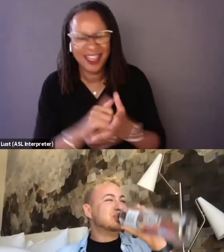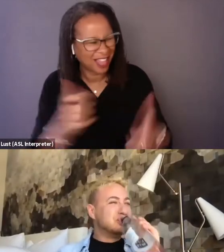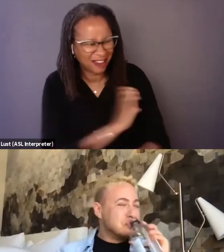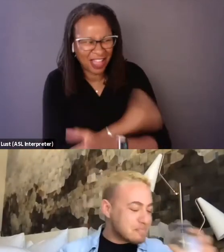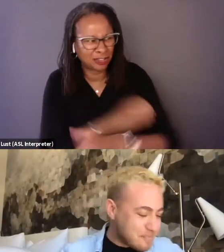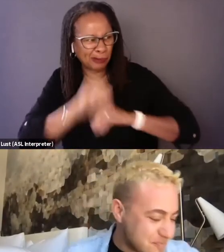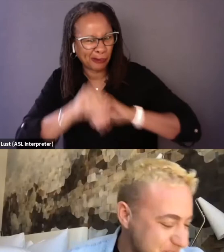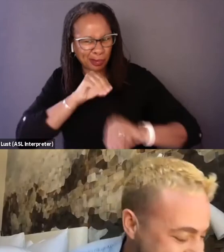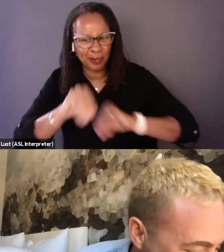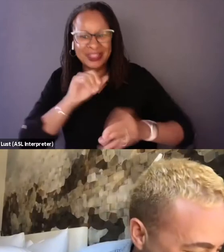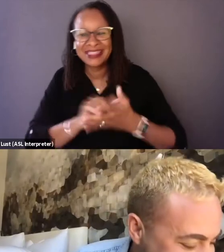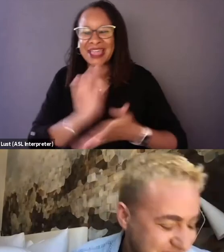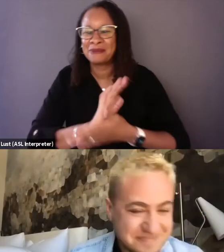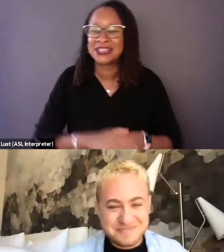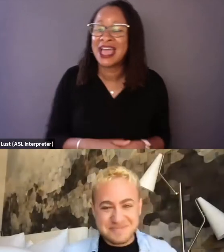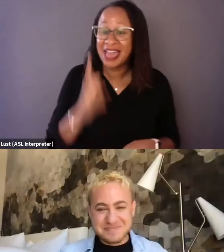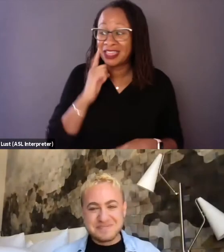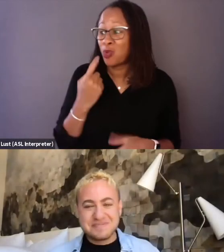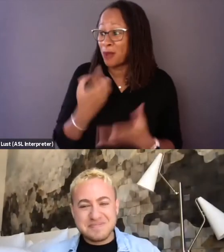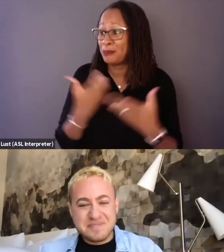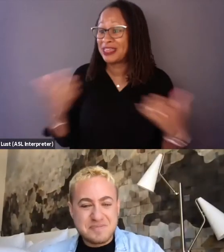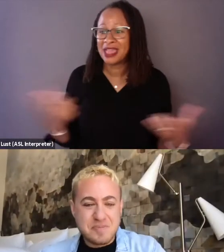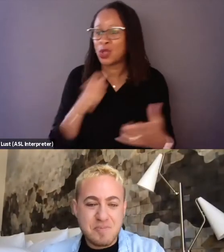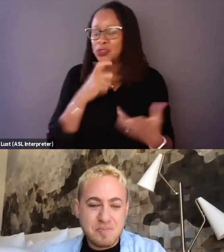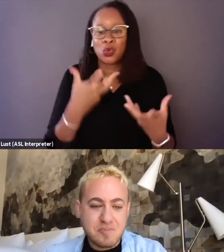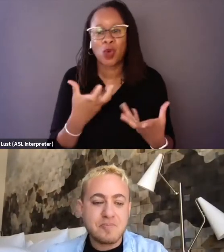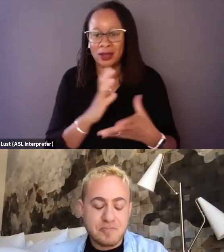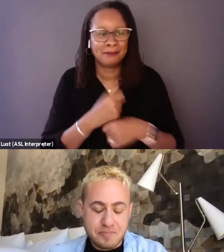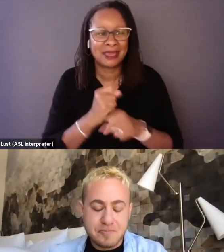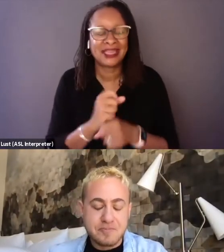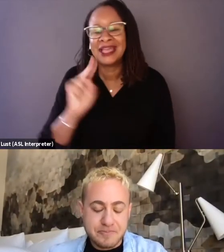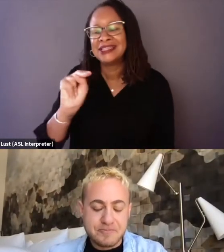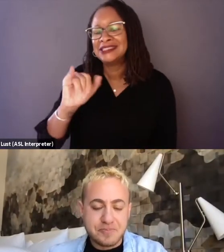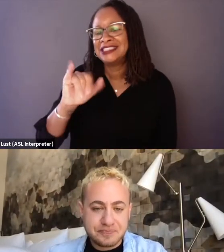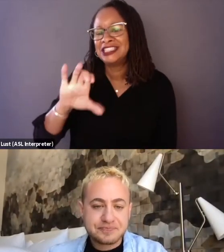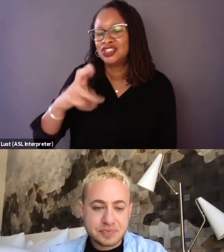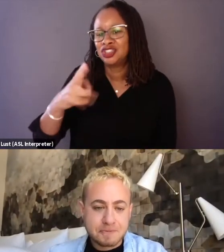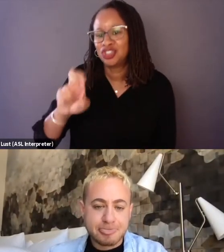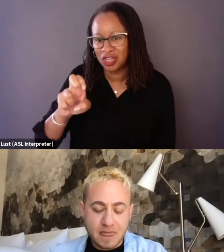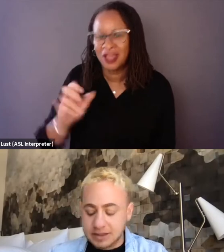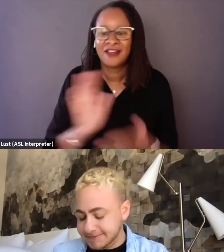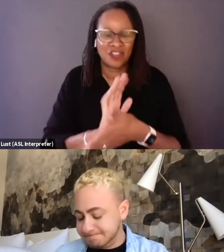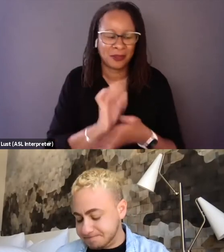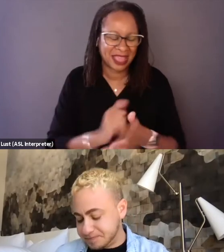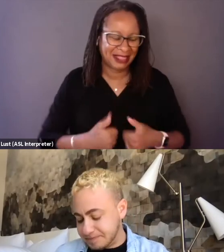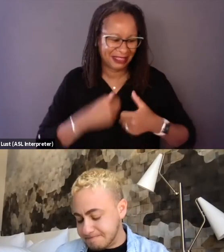And I think another one of our big things is, we didn't wanna make a niche film that sort of lived in a small space.